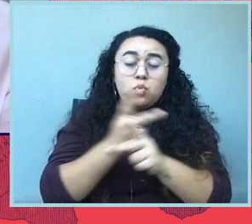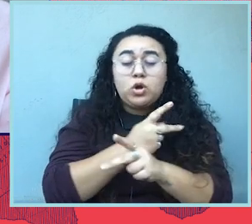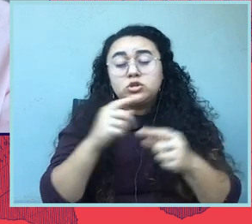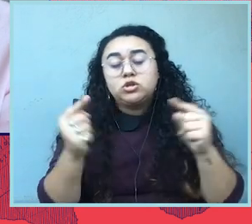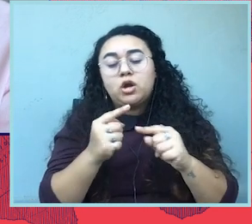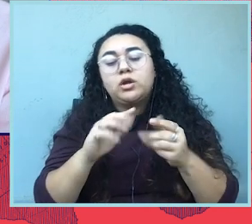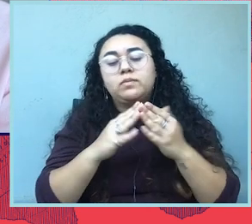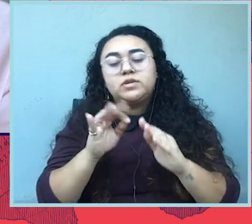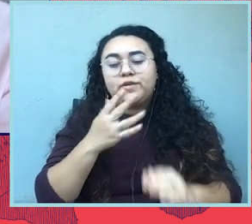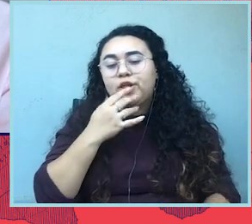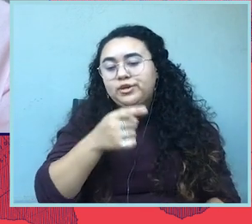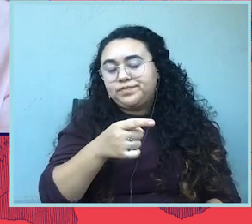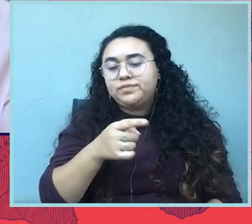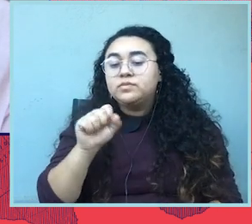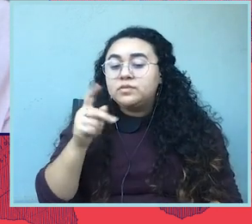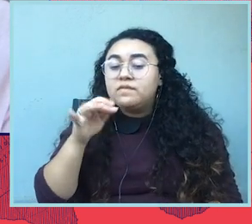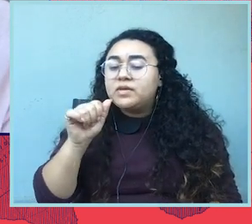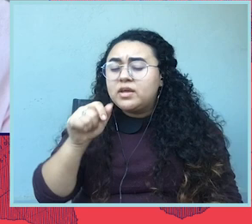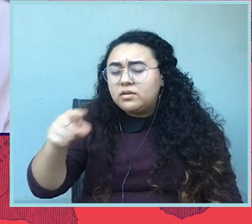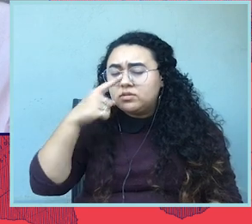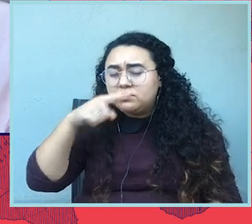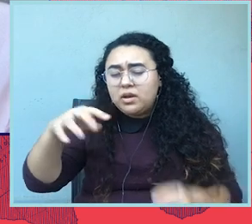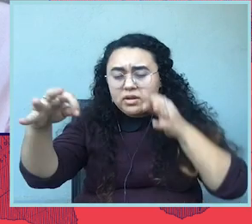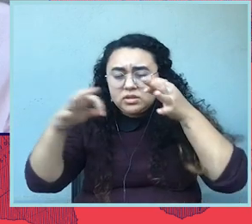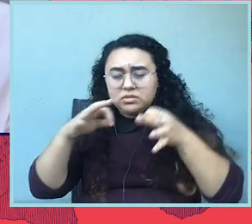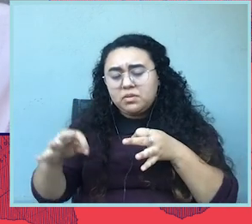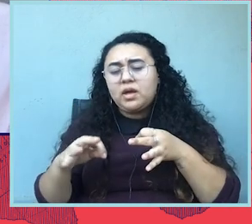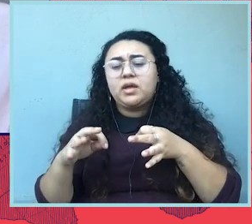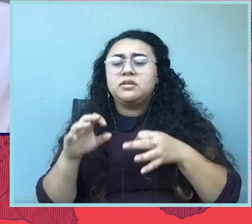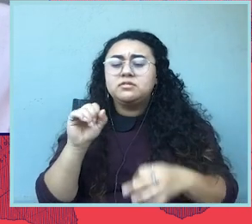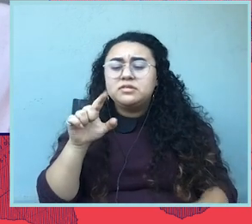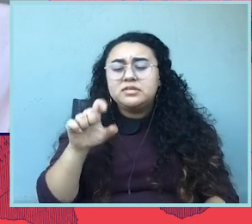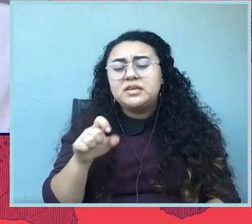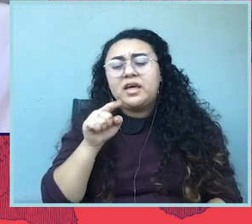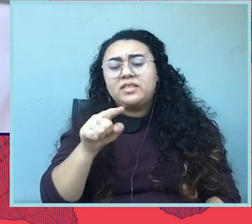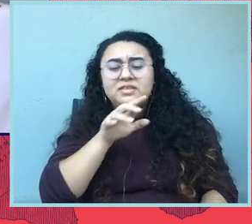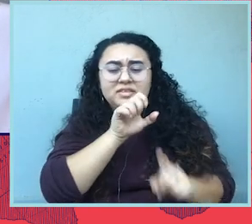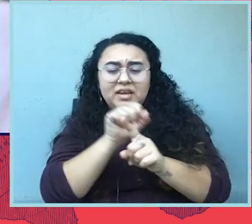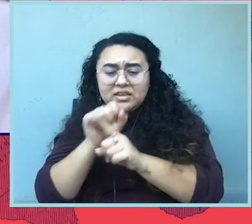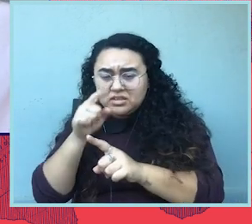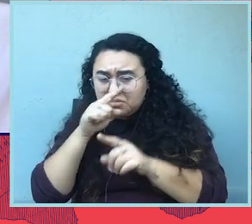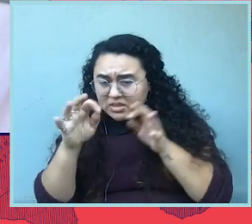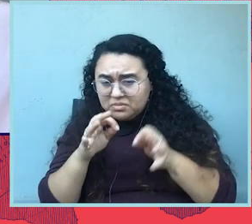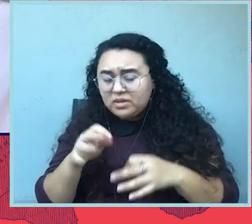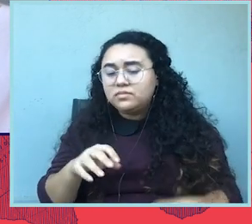Cynthia, can you give us a quick bird's eye view and give us a sense of the scale of these attacks? Yes, absolutely.